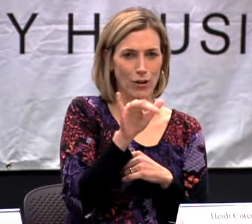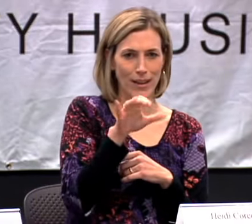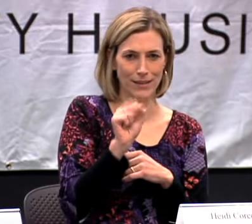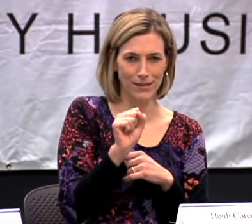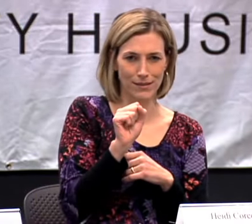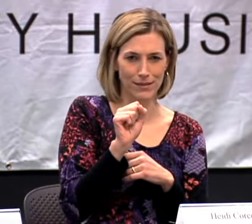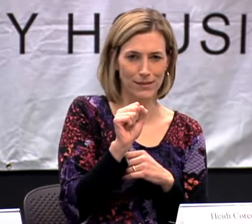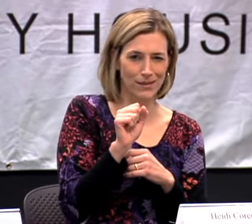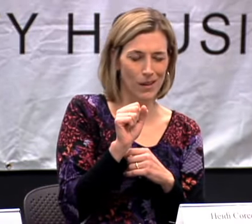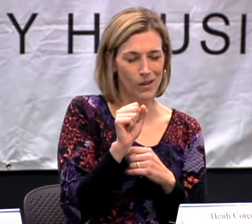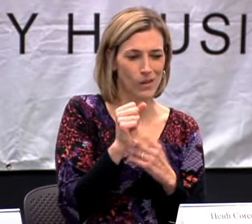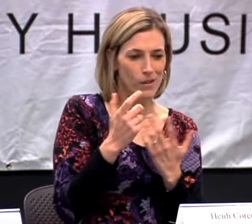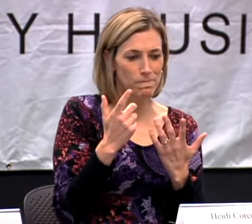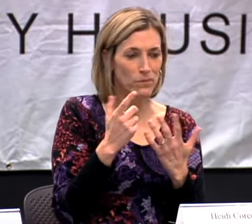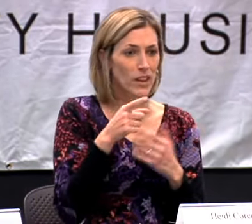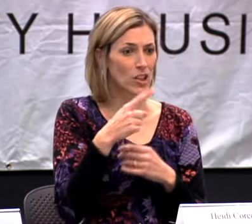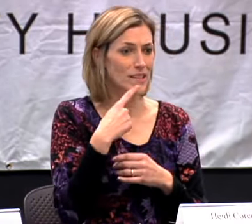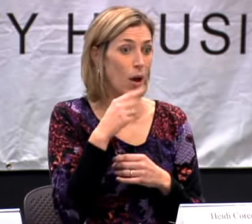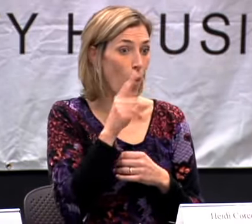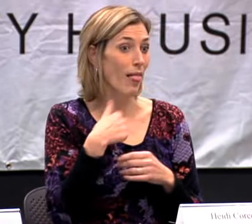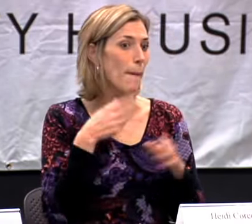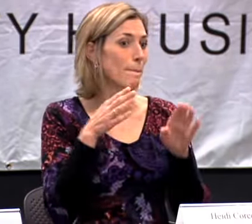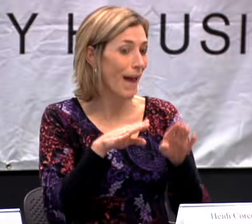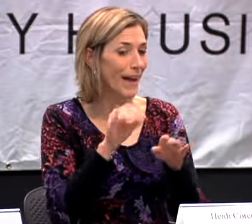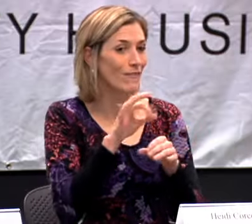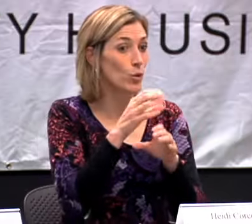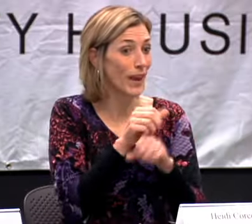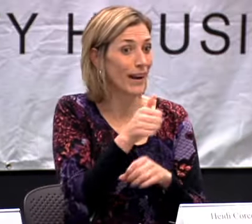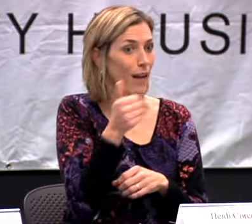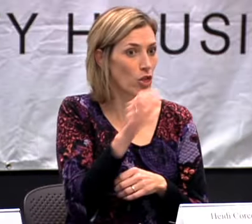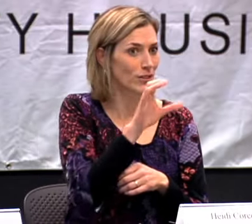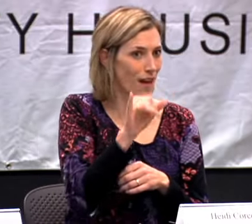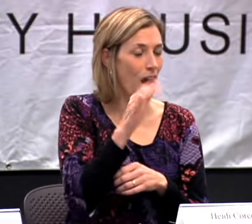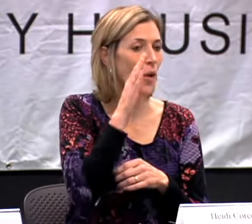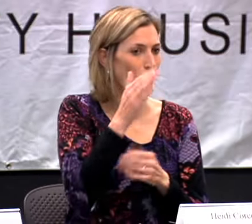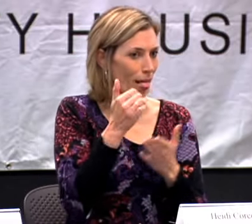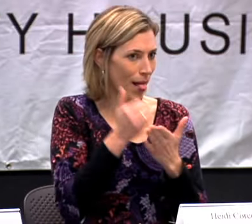UNDERSTAND THE LYRICS." AND SHE SAYS, "OH, I BET IF YOU GET ANOTHER